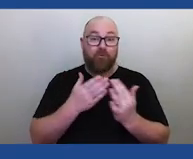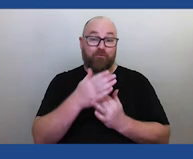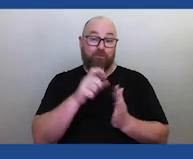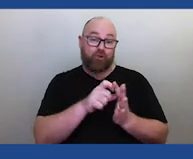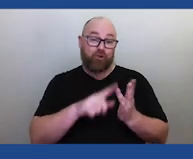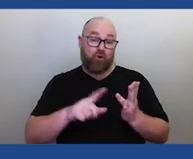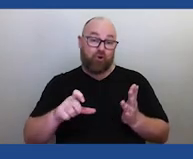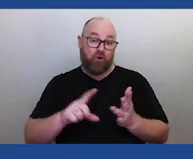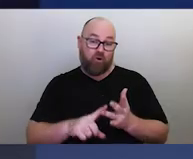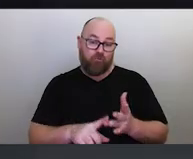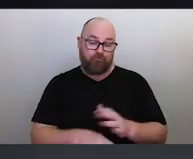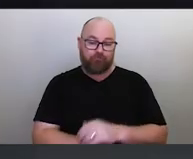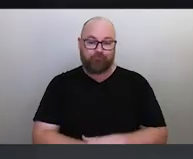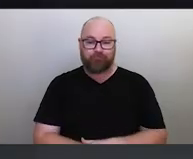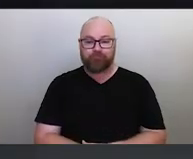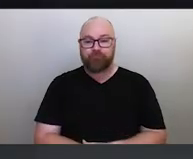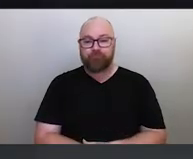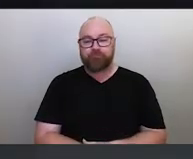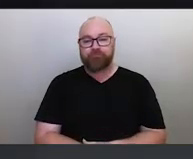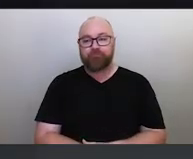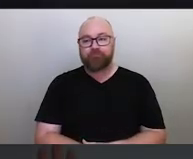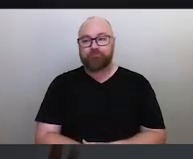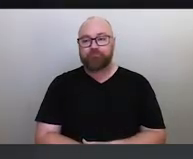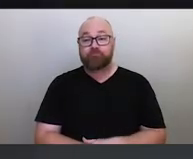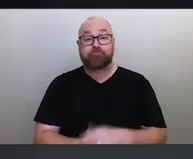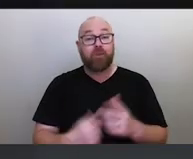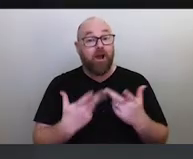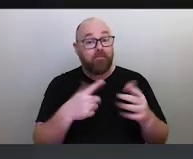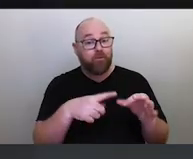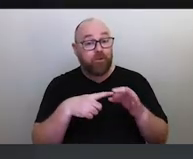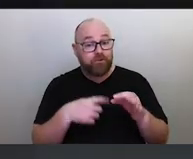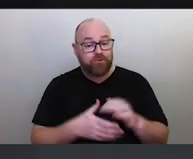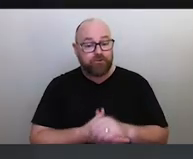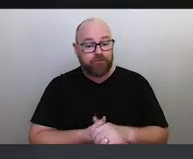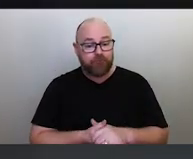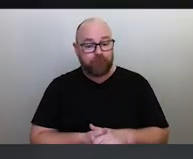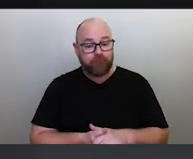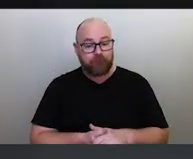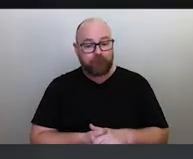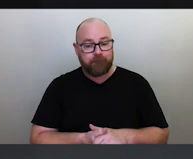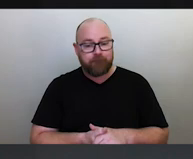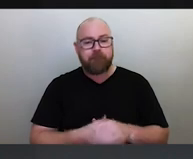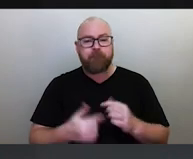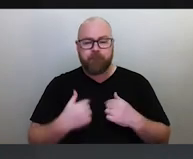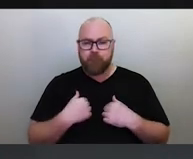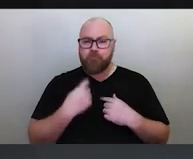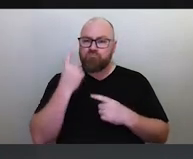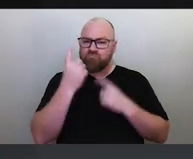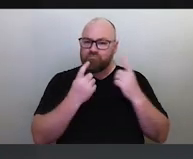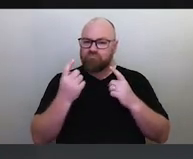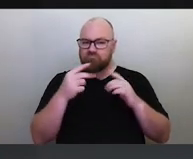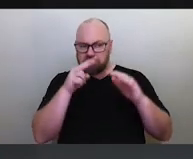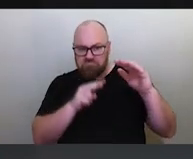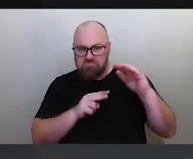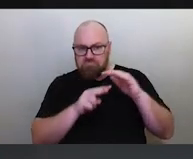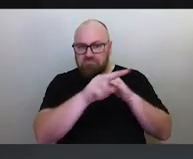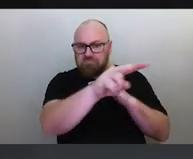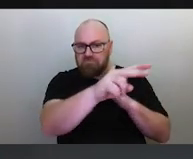Great. And any other questions? Yes. So I was wondering if you see the trajectory